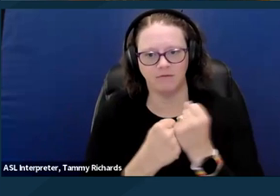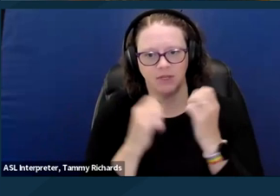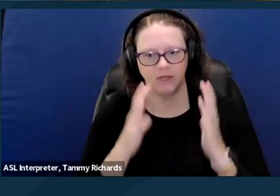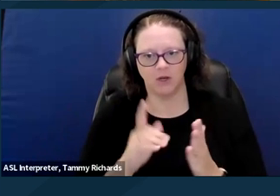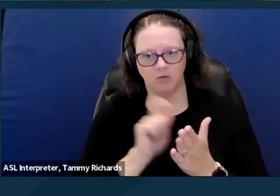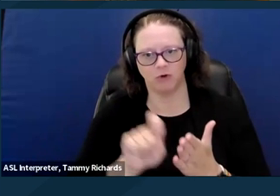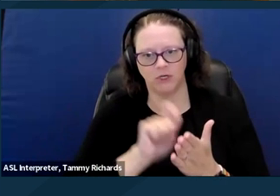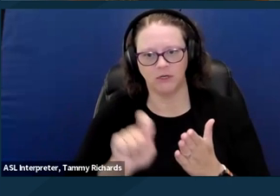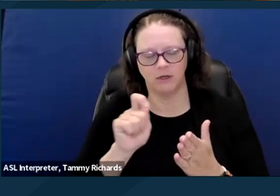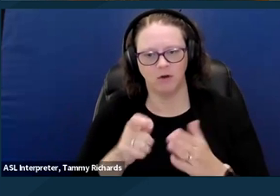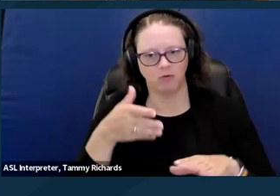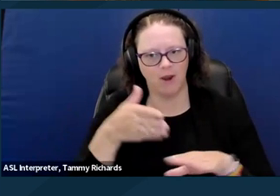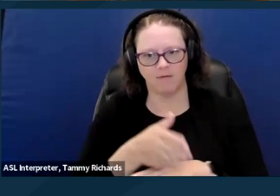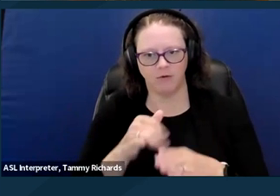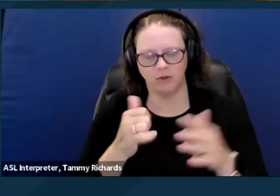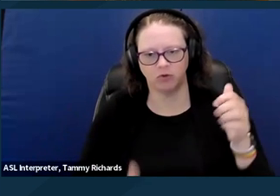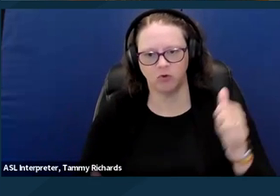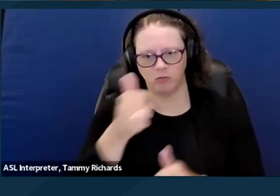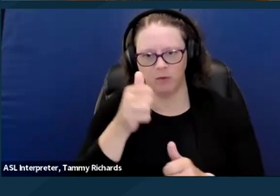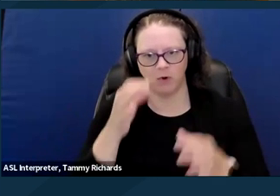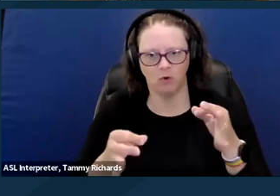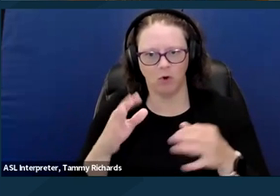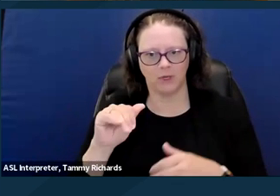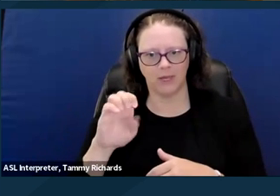just after the Supreme Court case came out around disability justice.